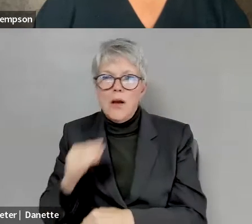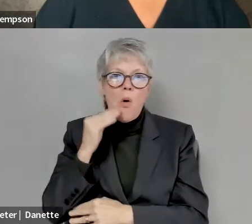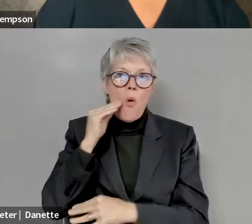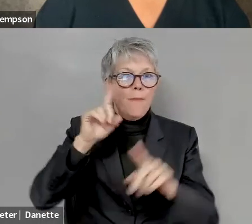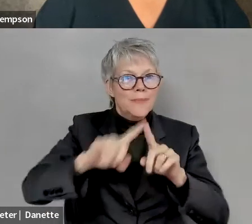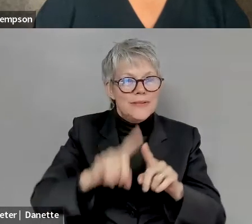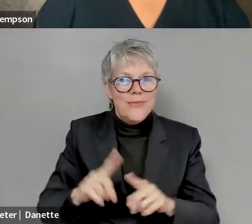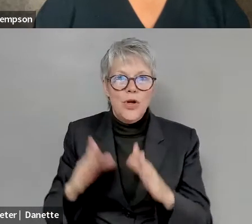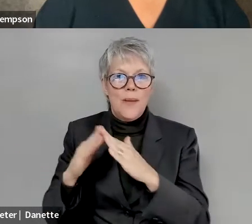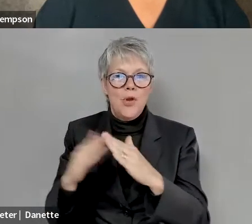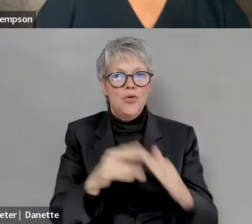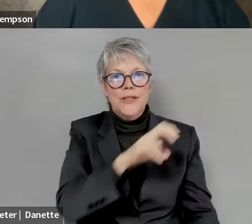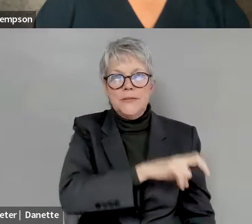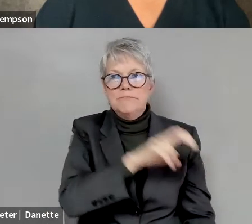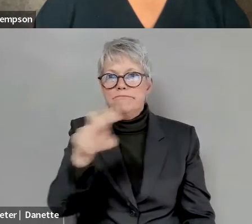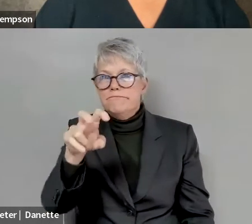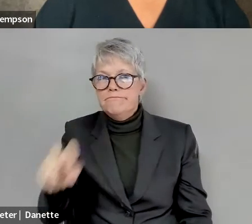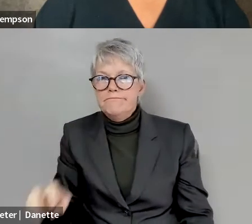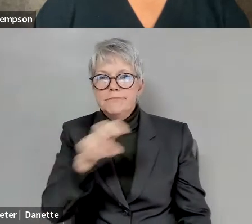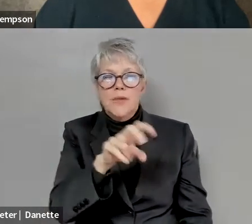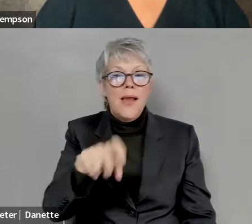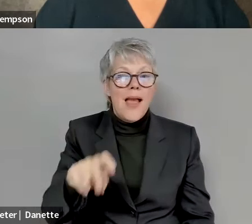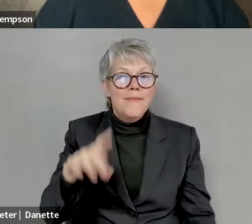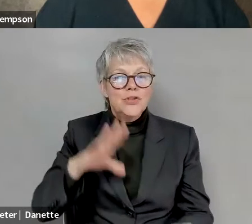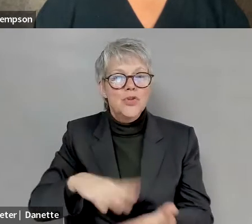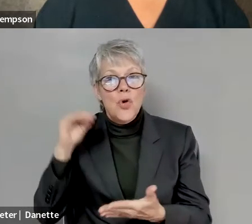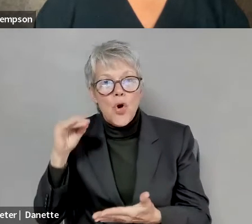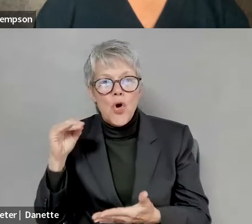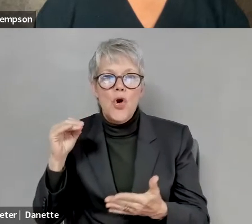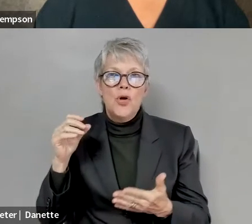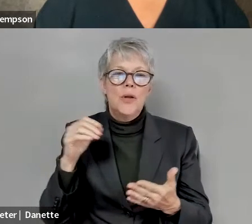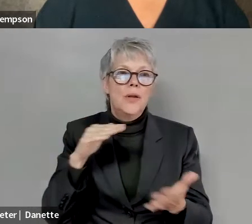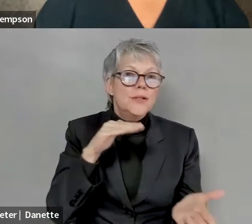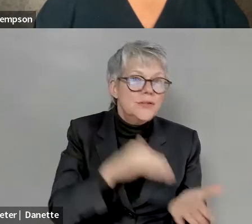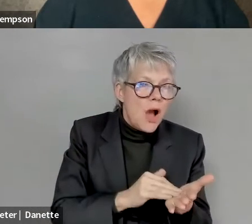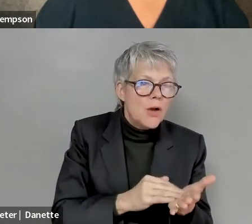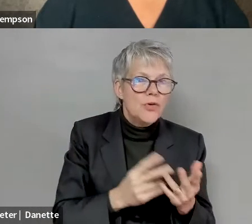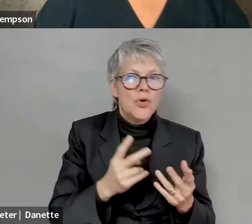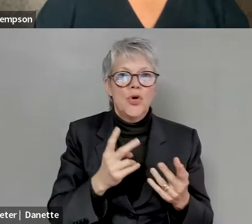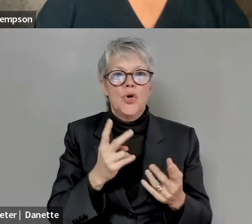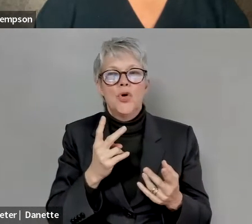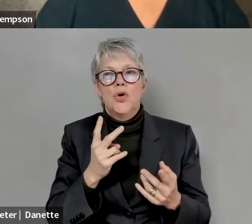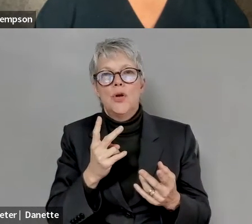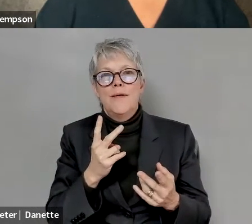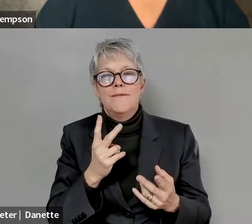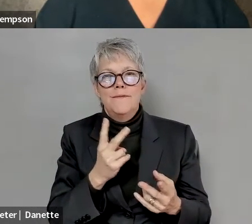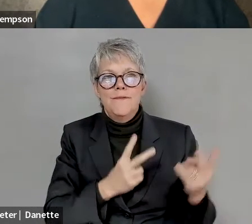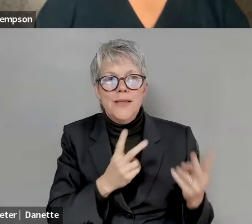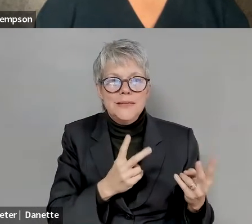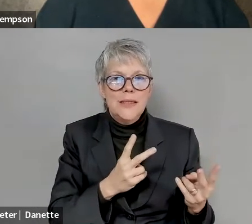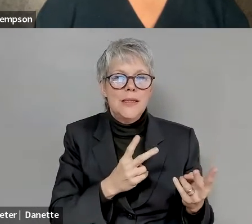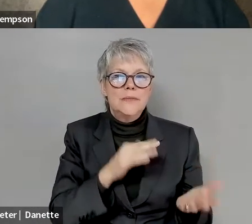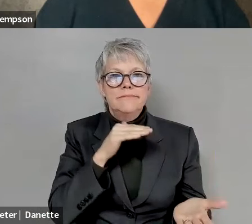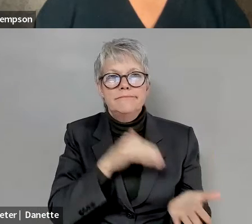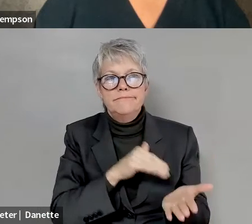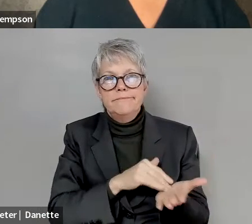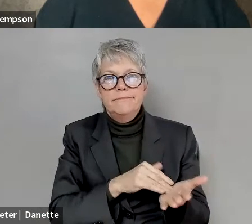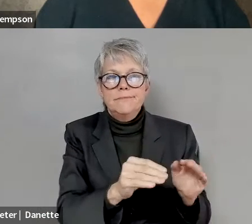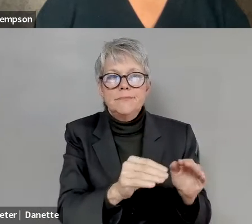Michael Smith: you know, having to learn where multiple people's like doctor visit locations are, and things like that. For instance, you can